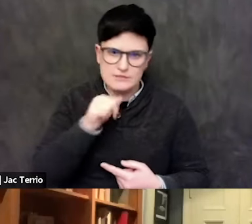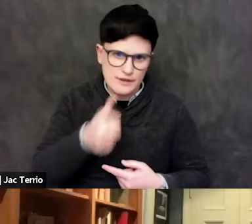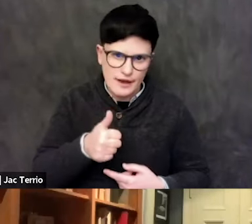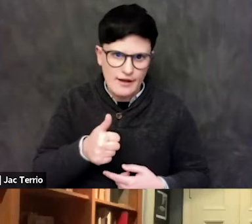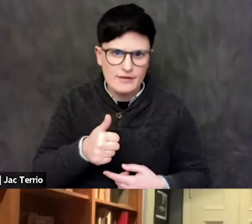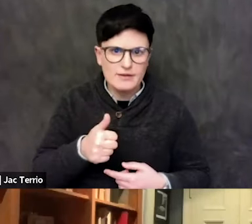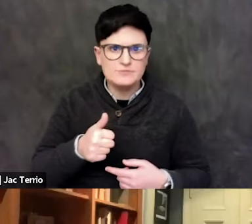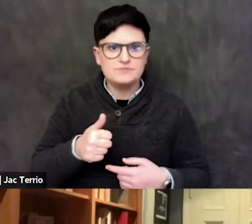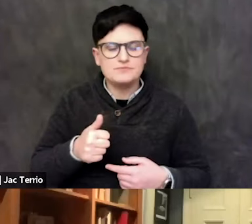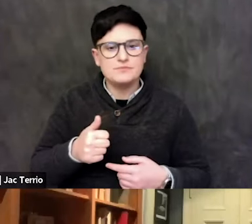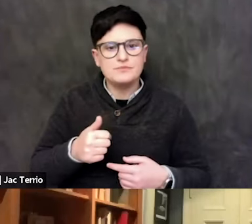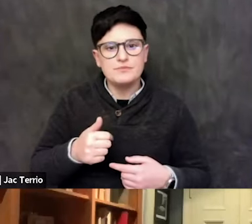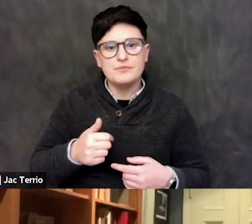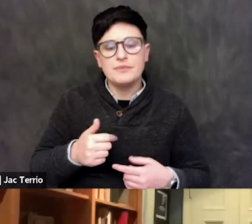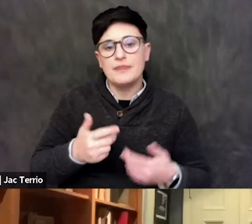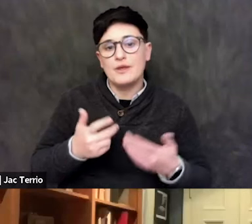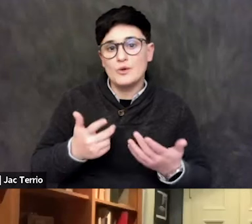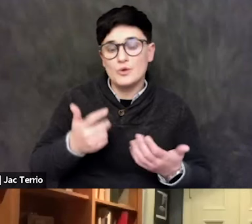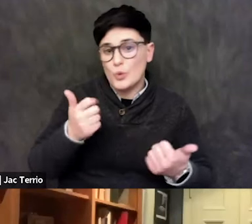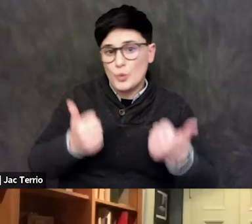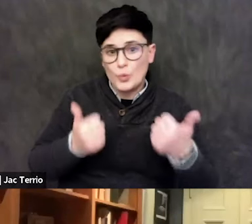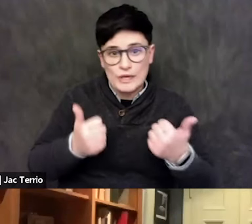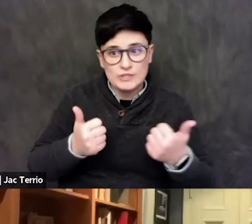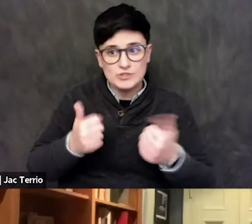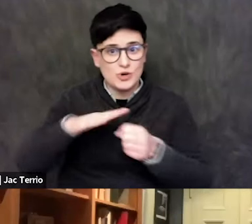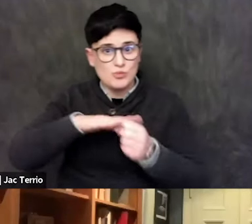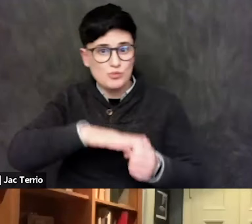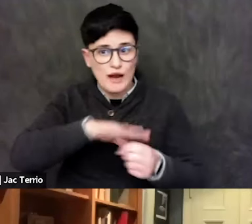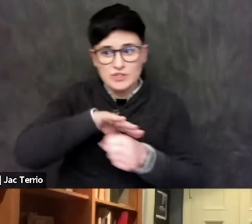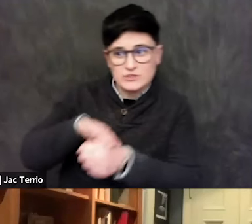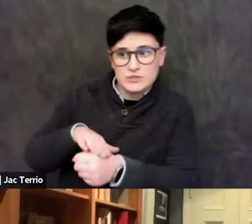and Israelis are oppressors. And they feel some sort of comfort in that.